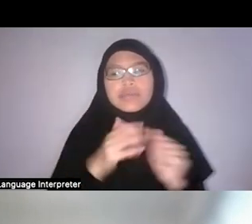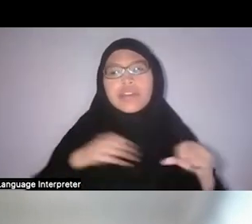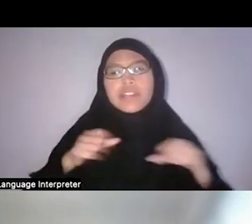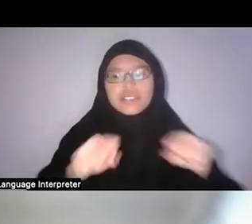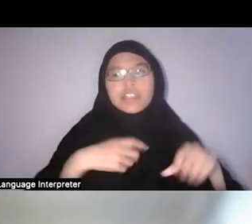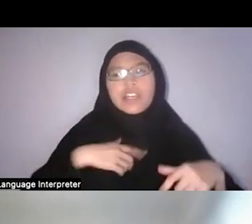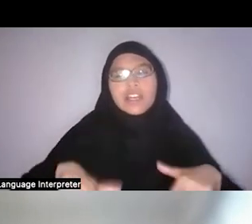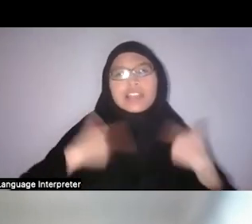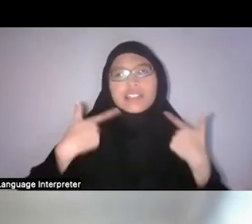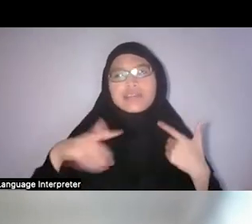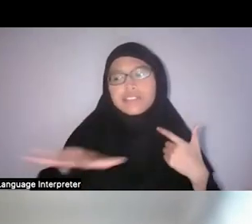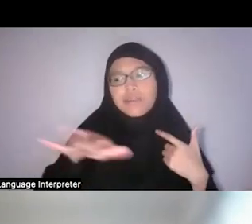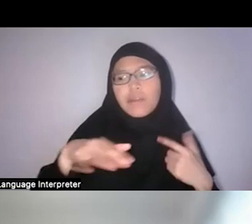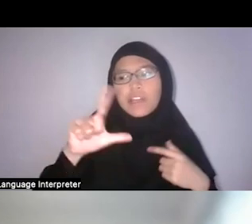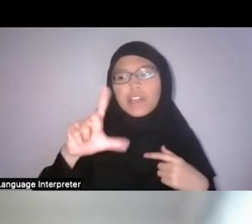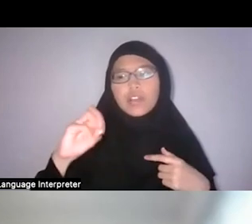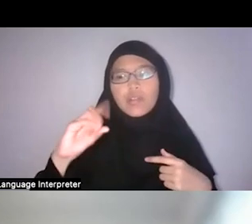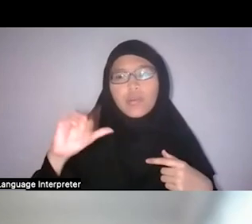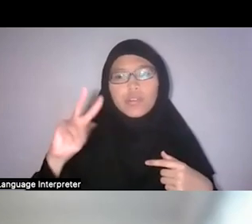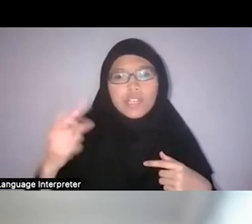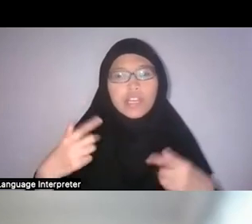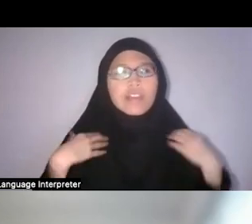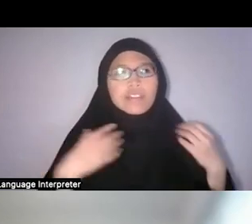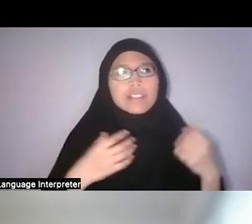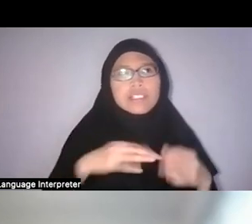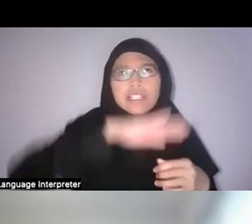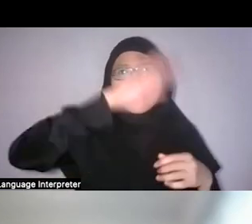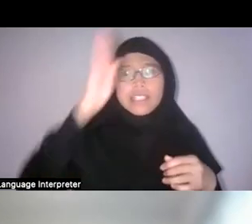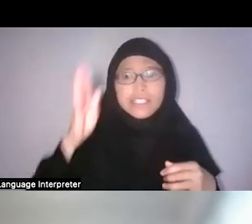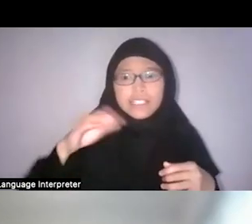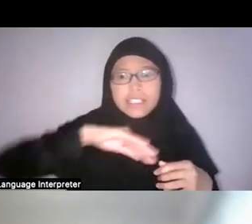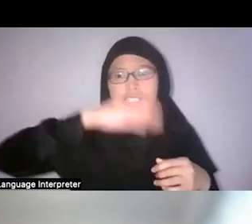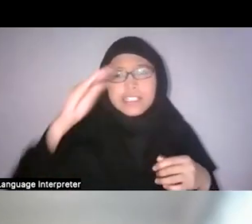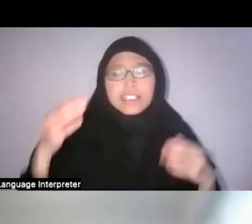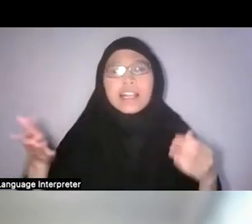And you know, you find these hills that used to have names, okay, those hills had names,